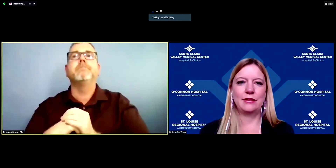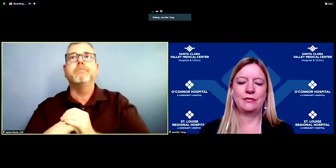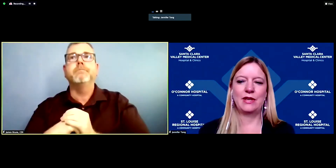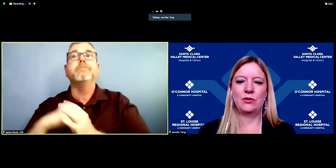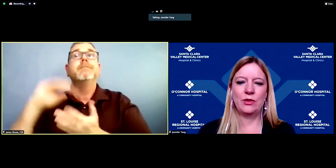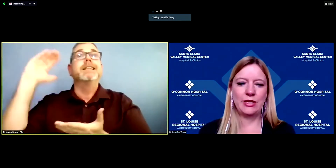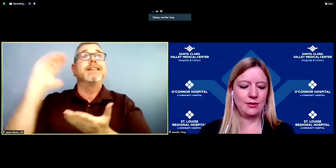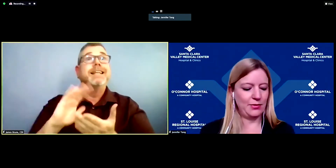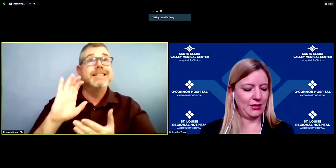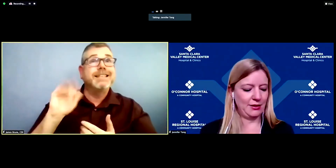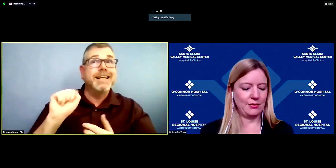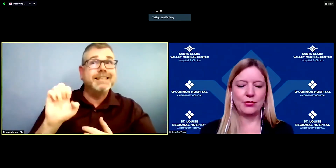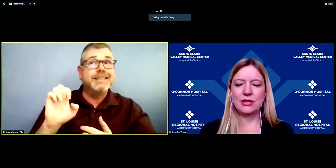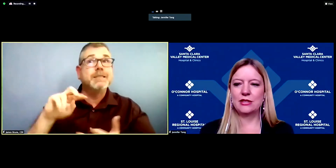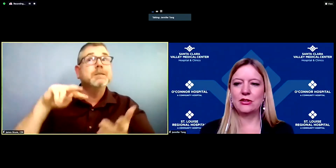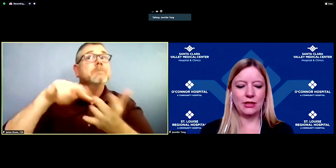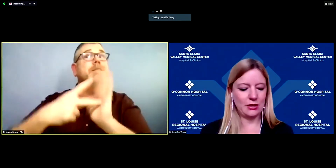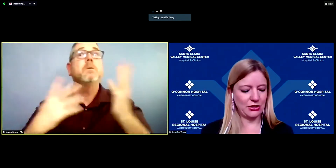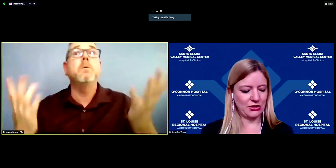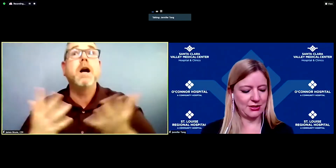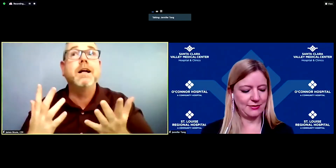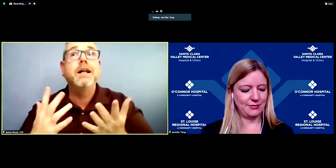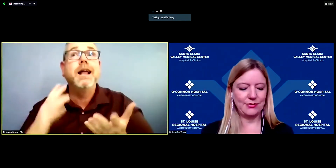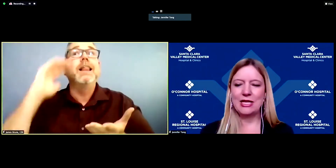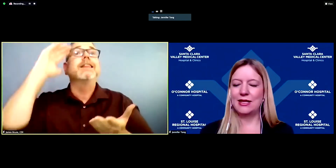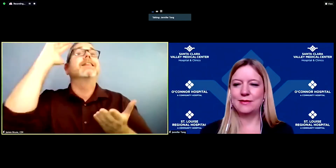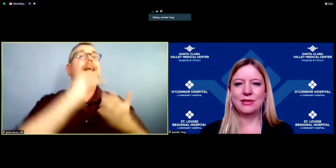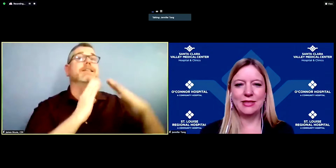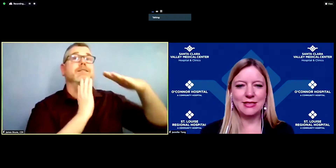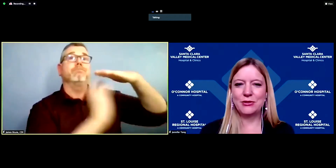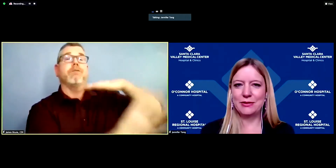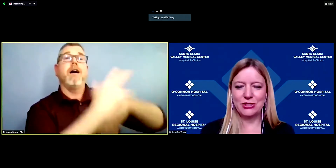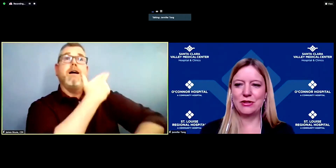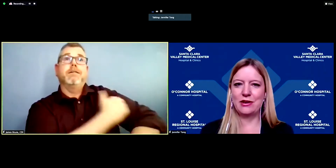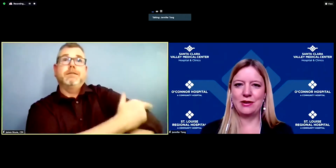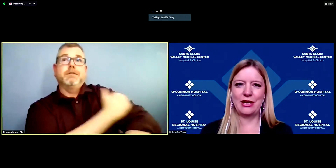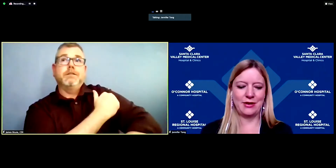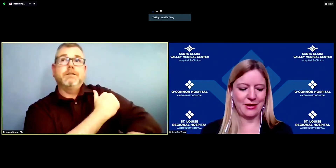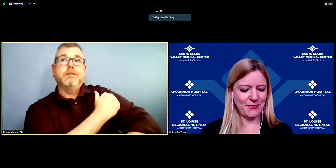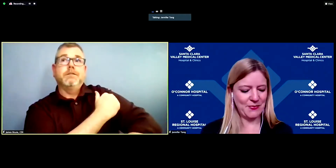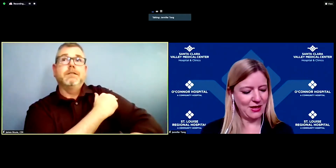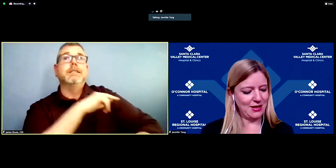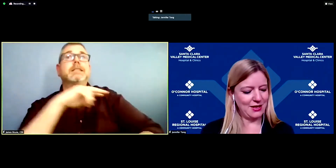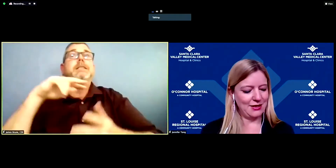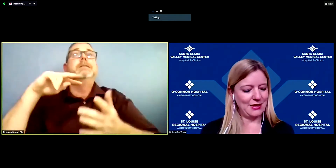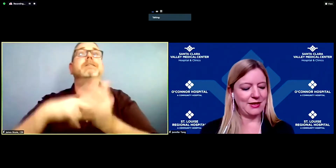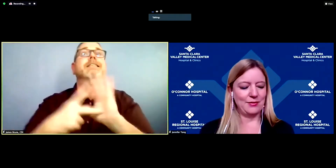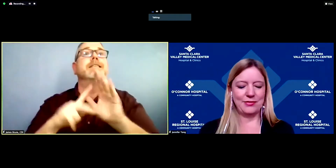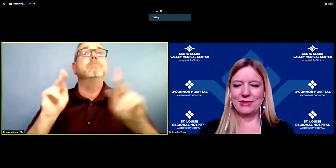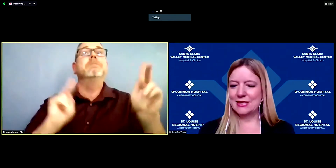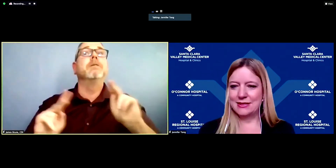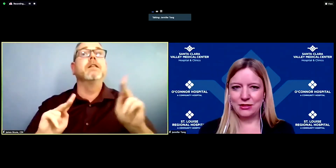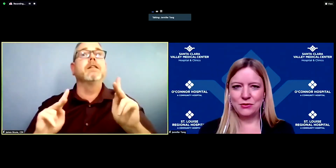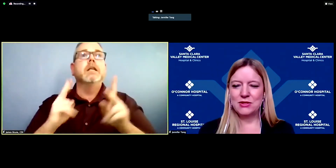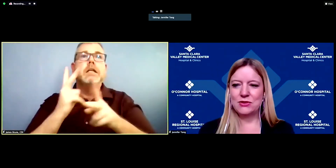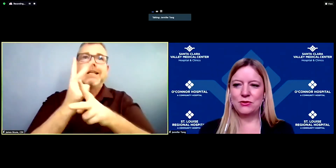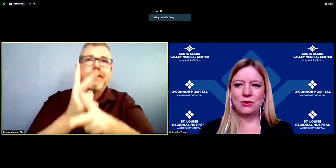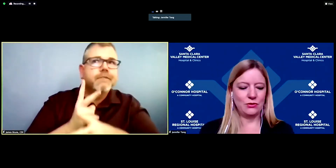of everyone being particularly cautious. Please don't let your guard down now. Please continue to